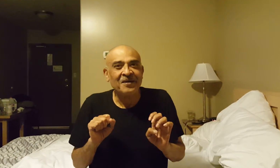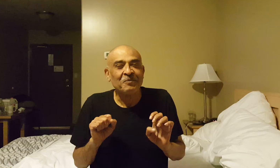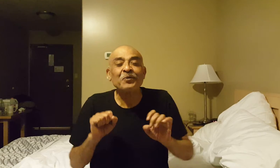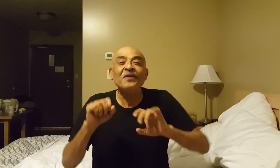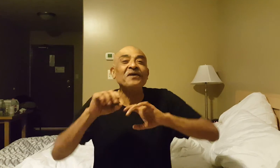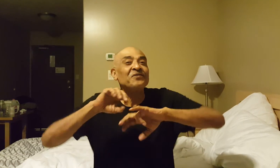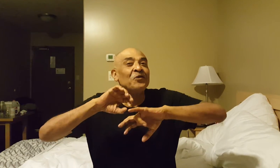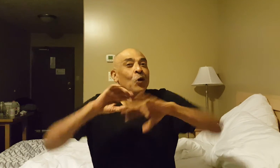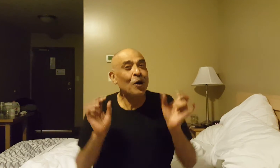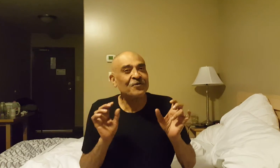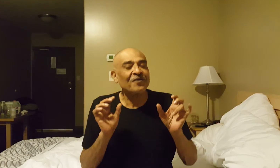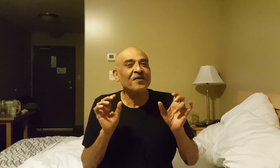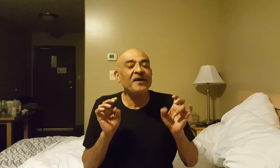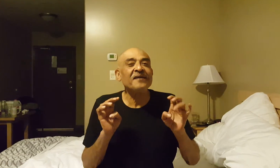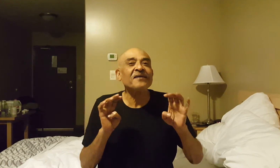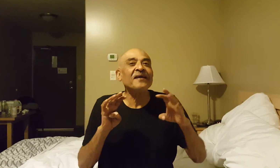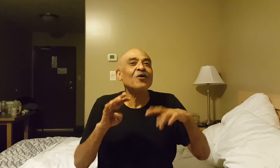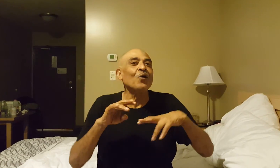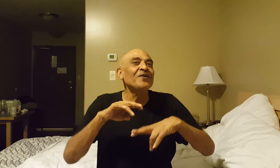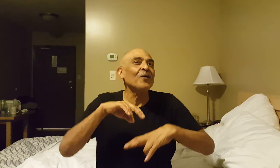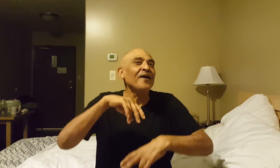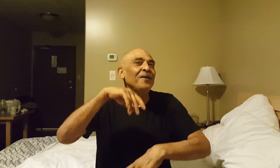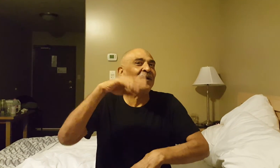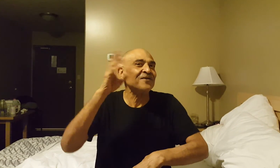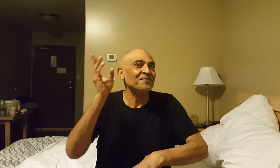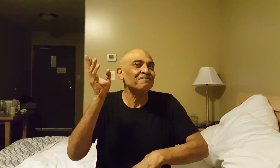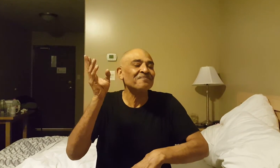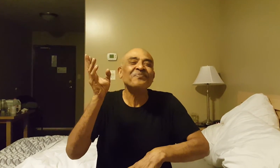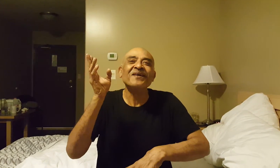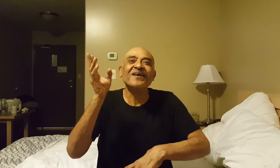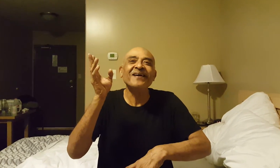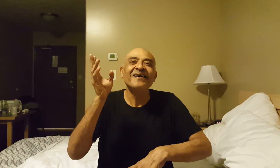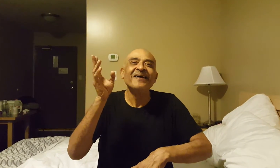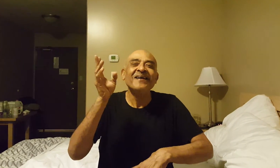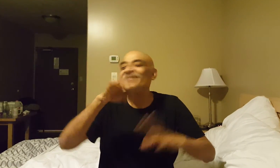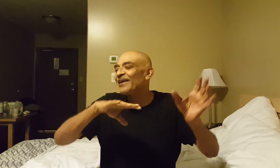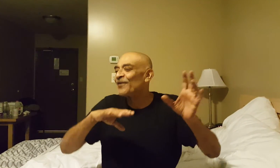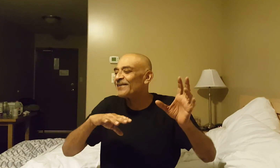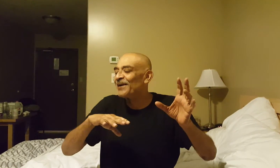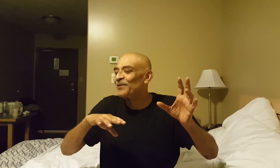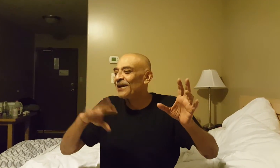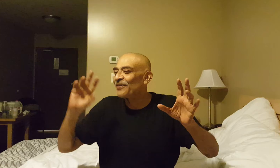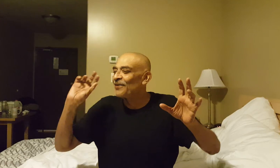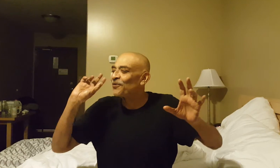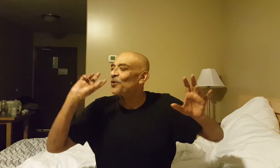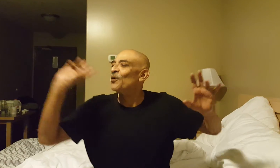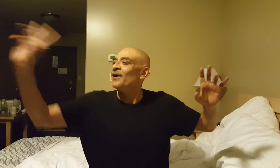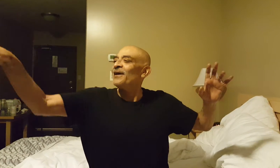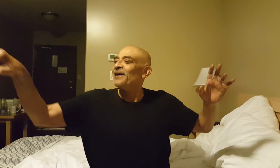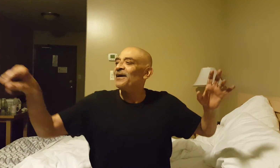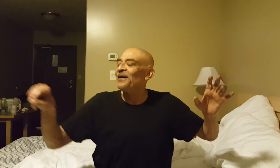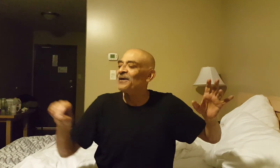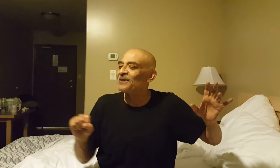but when there's no observer it can go into any place. Okay? It's like for example I throw